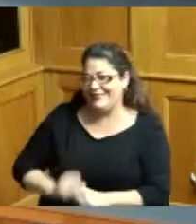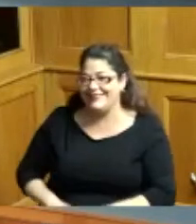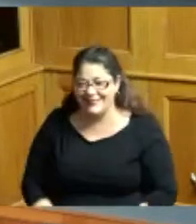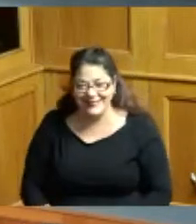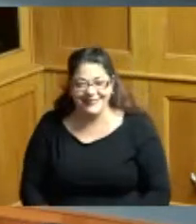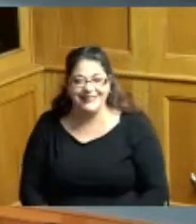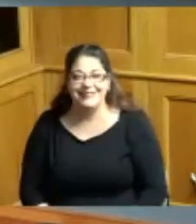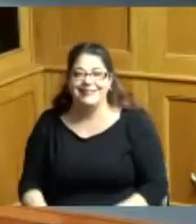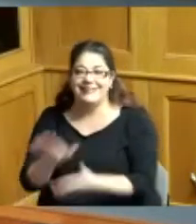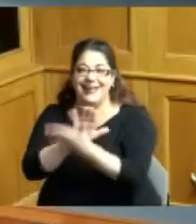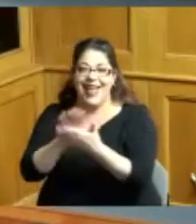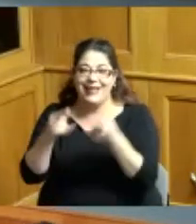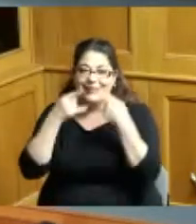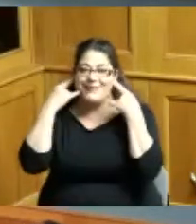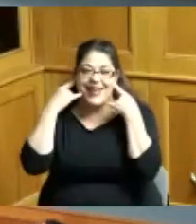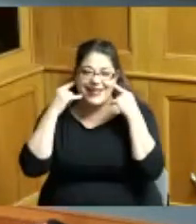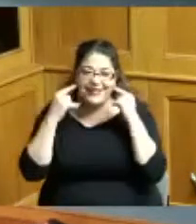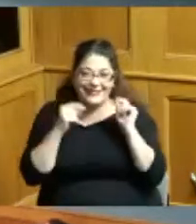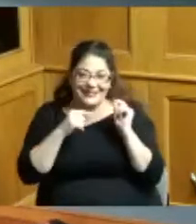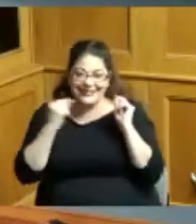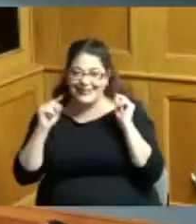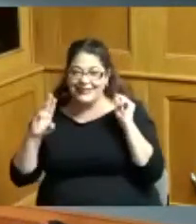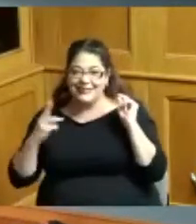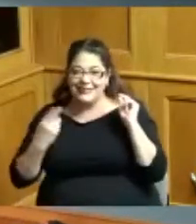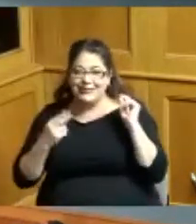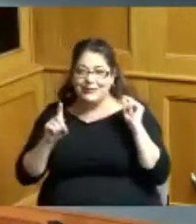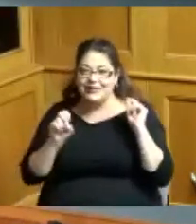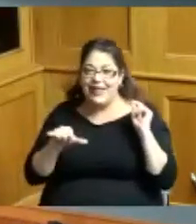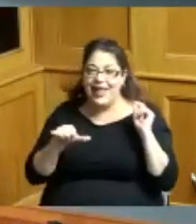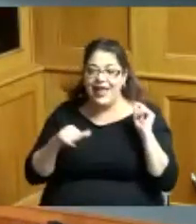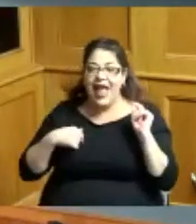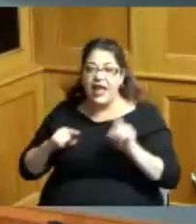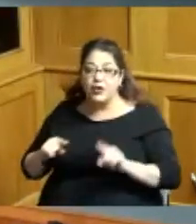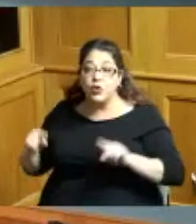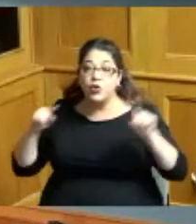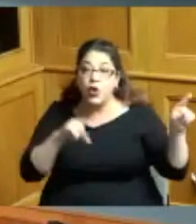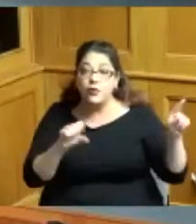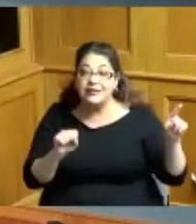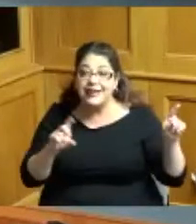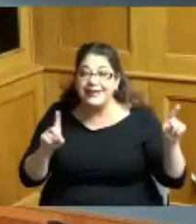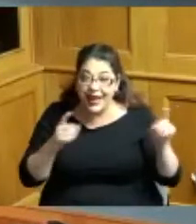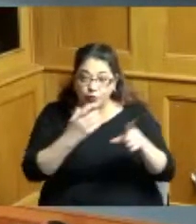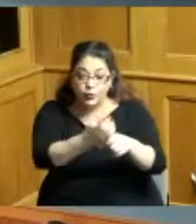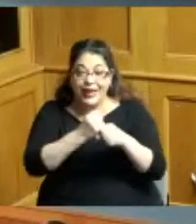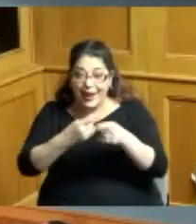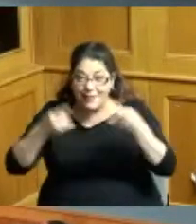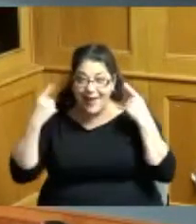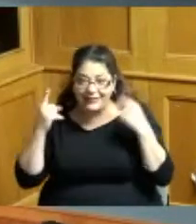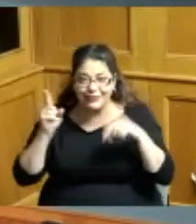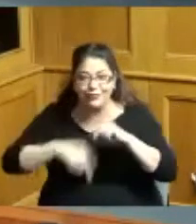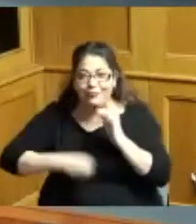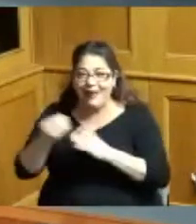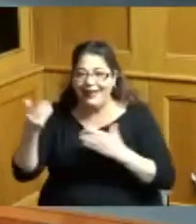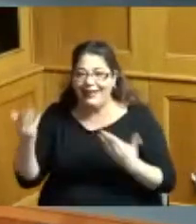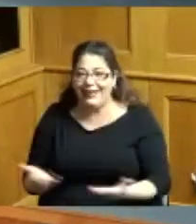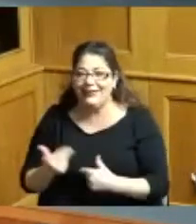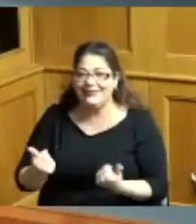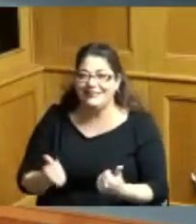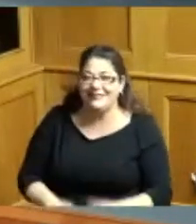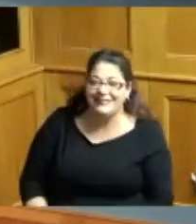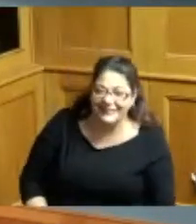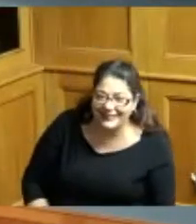nice mask Margot thank you I had to go all the way to San Diego oh nice looking good looking good so